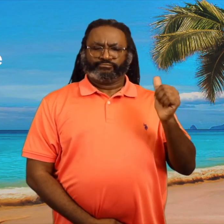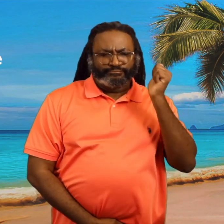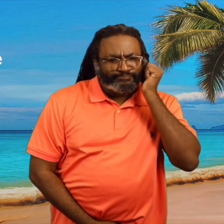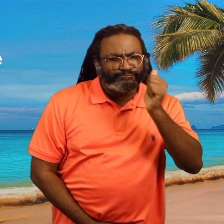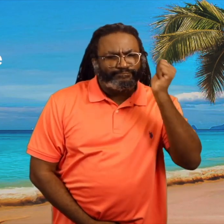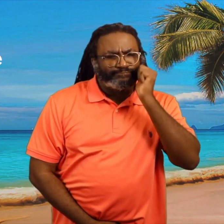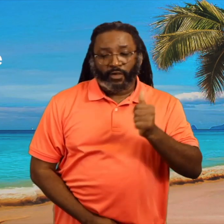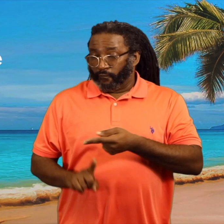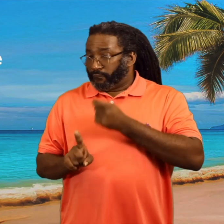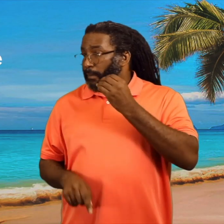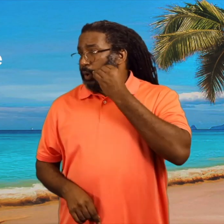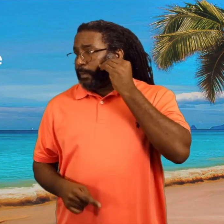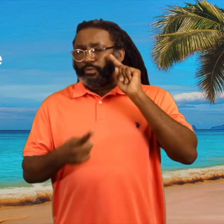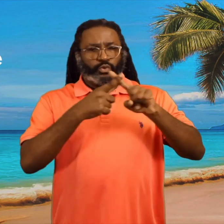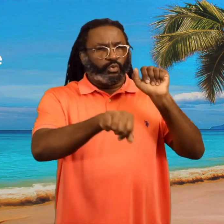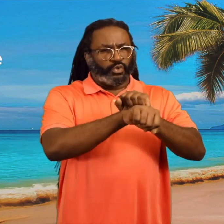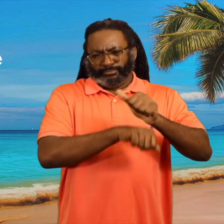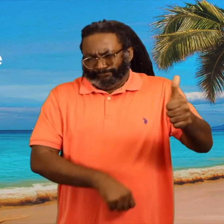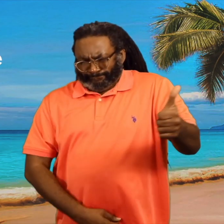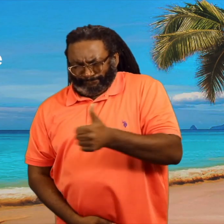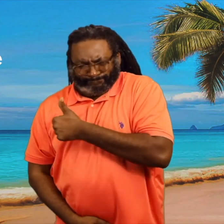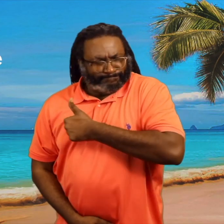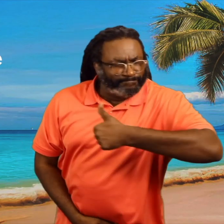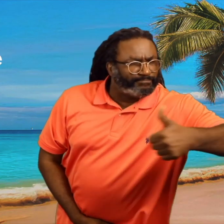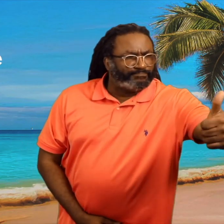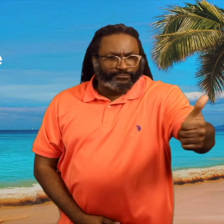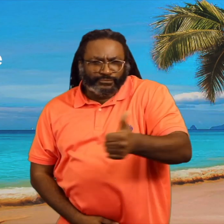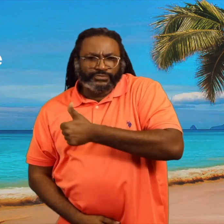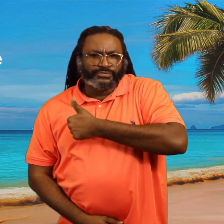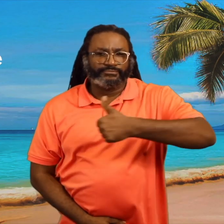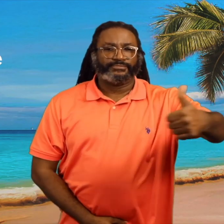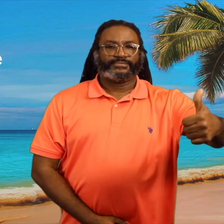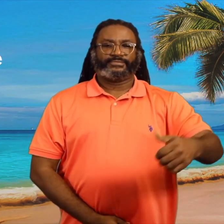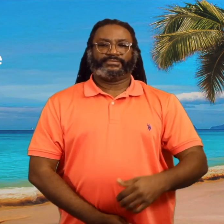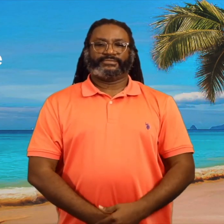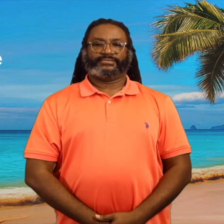It means to travel between one's home and one's place of work.